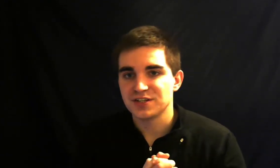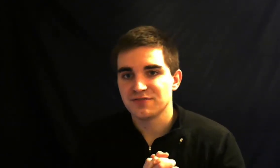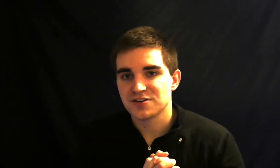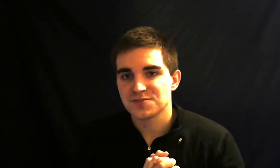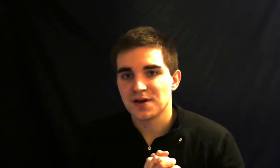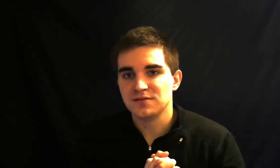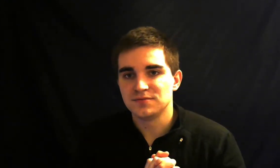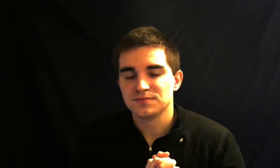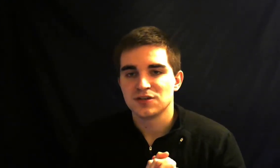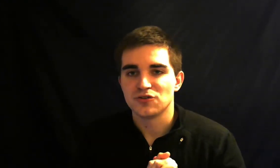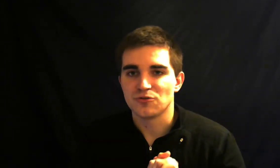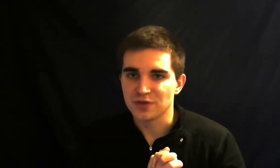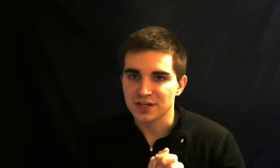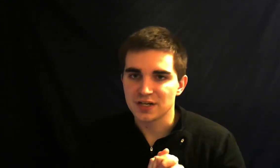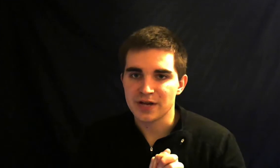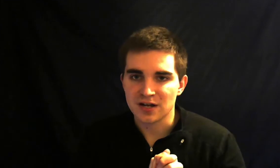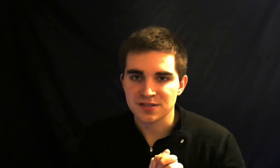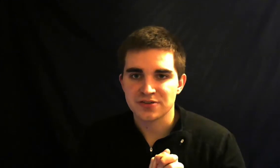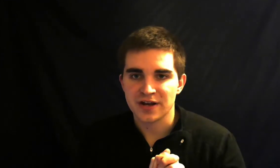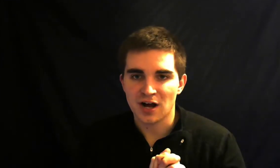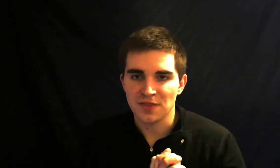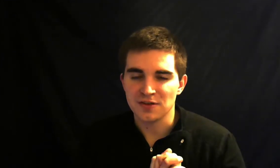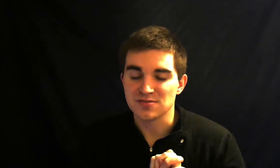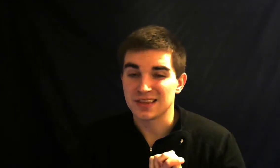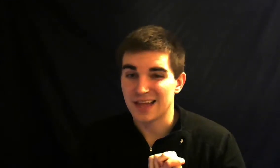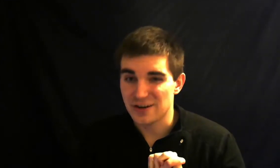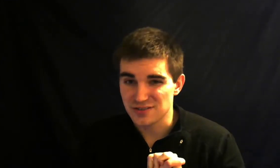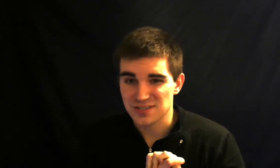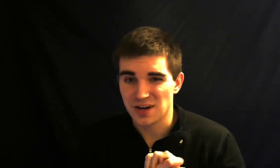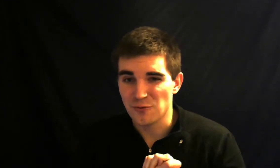fingerspell you're really going to be concentrating on those letters on what